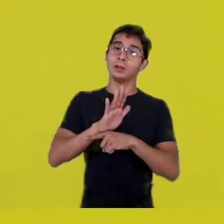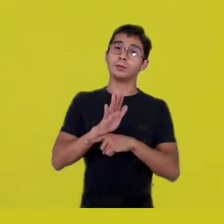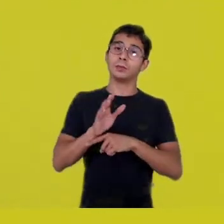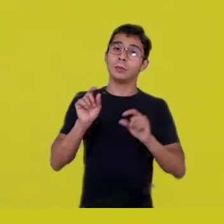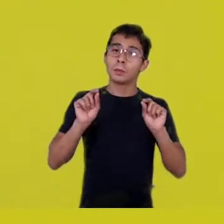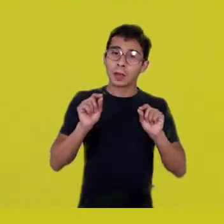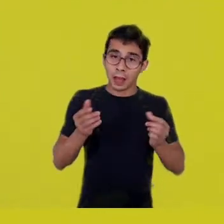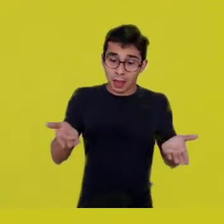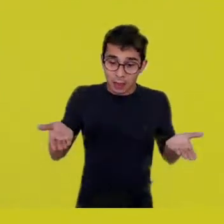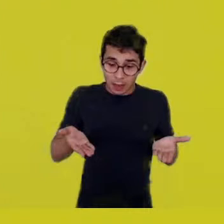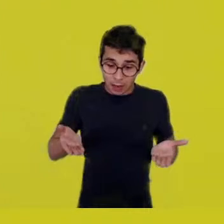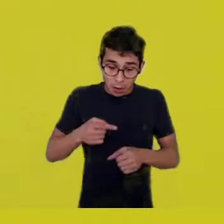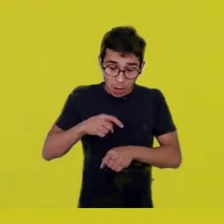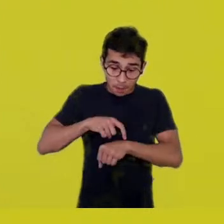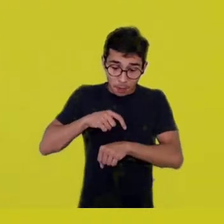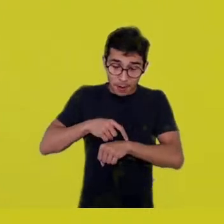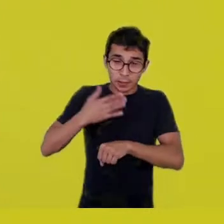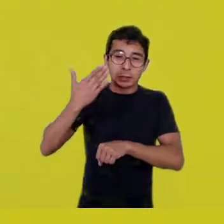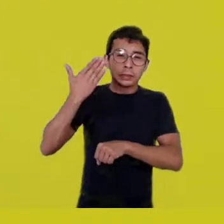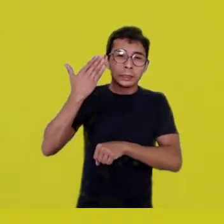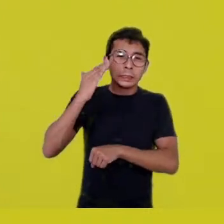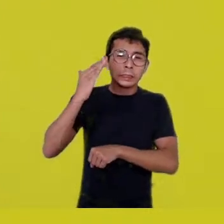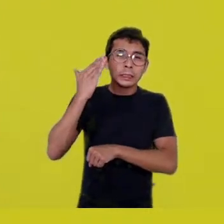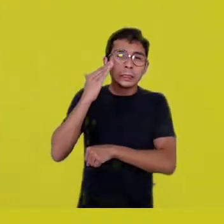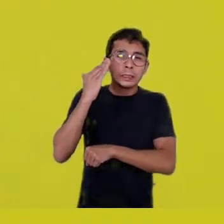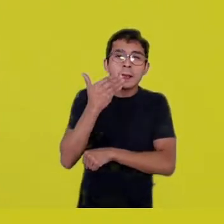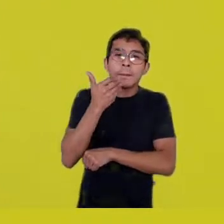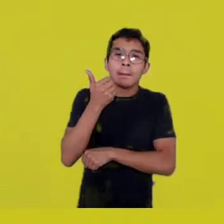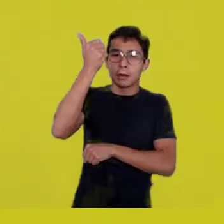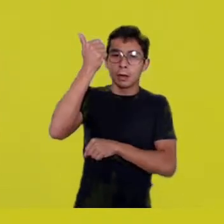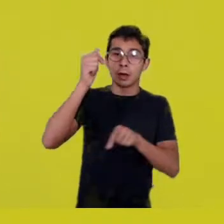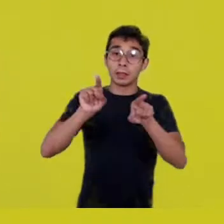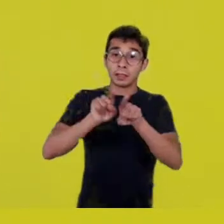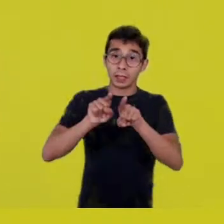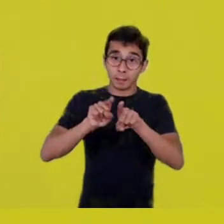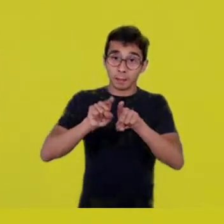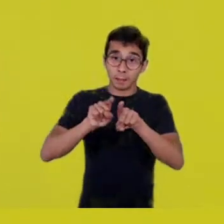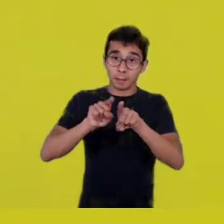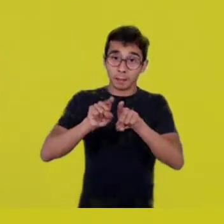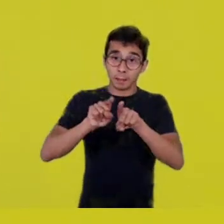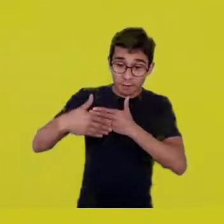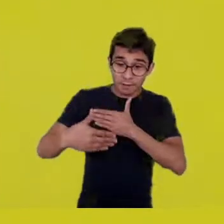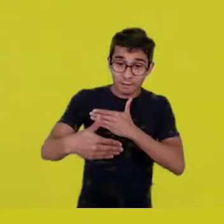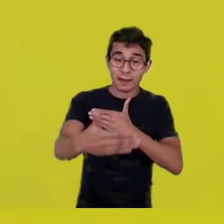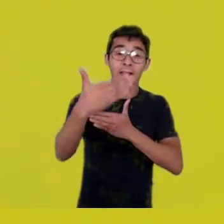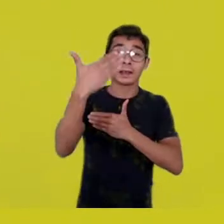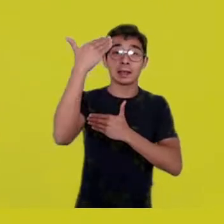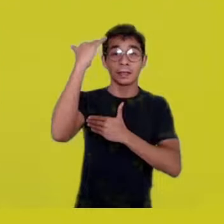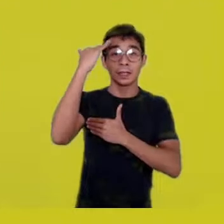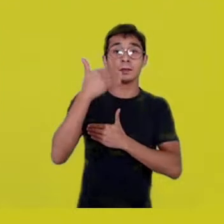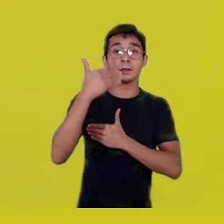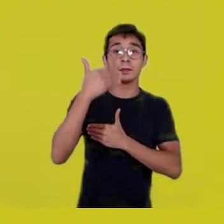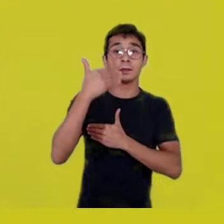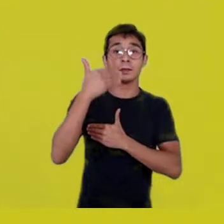these times our forebears already knew would be difficult.